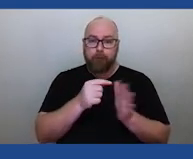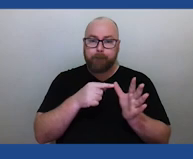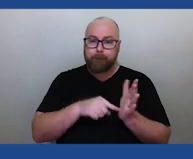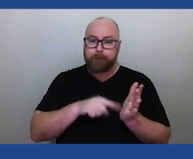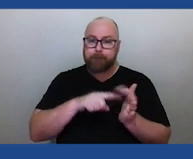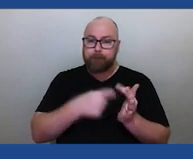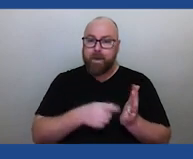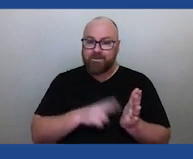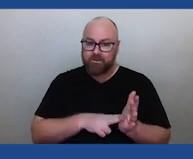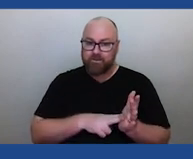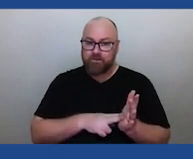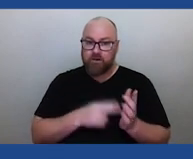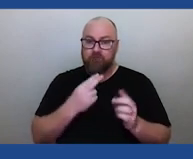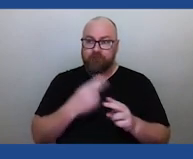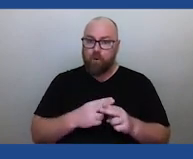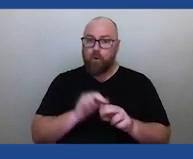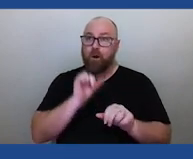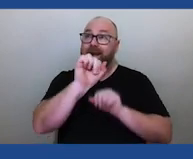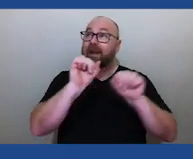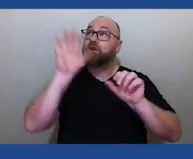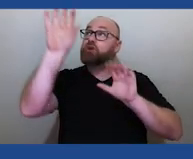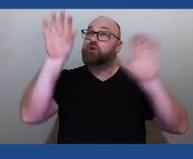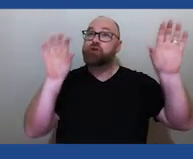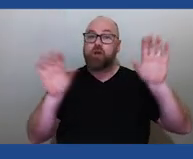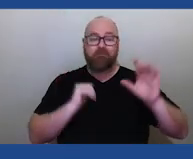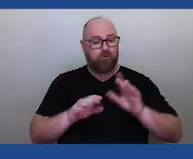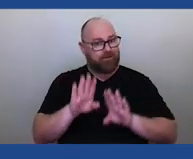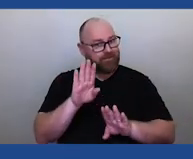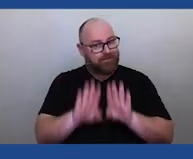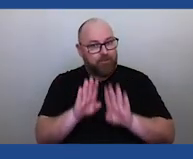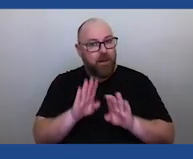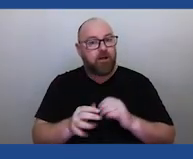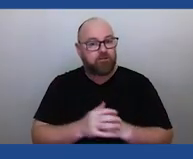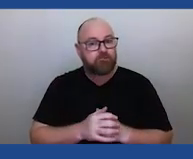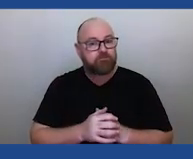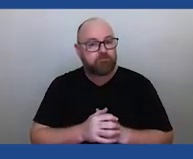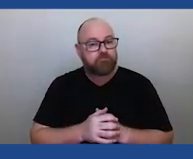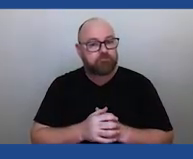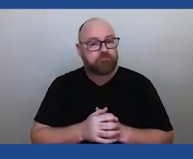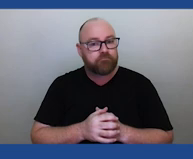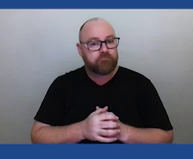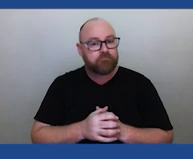are remarkably similar between cultures separated by space and time. Why is that?